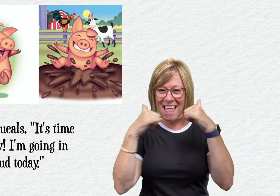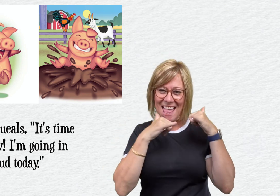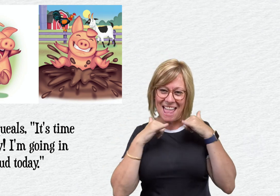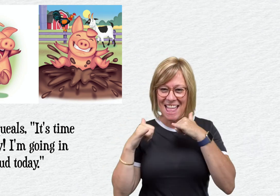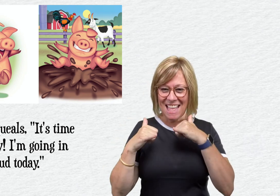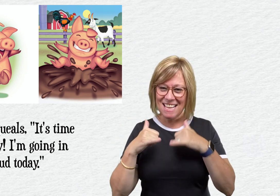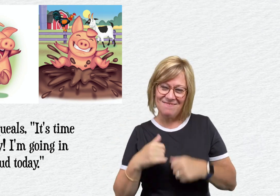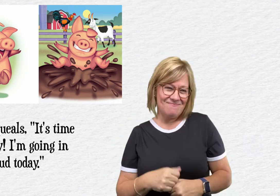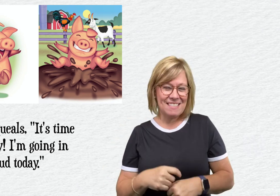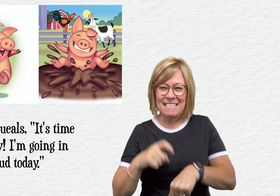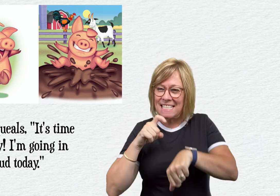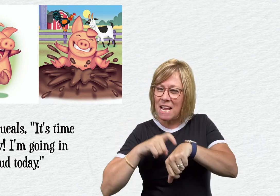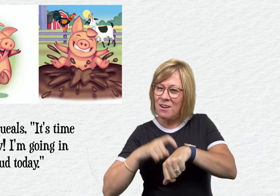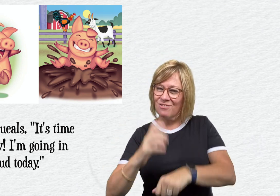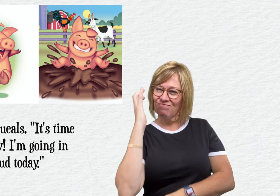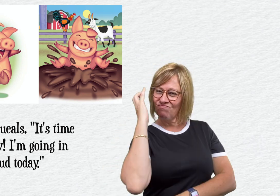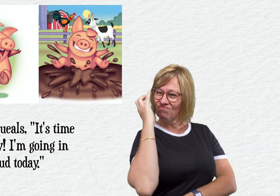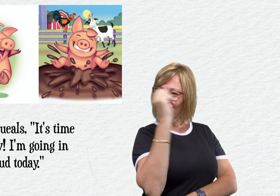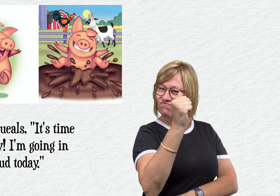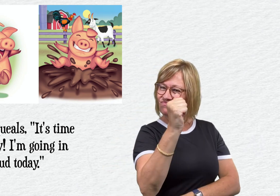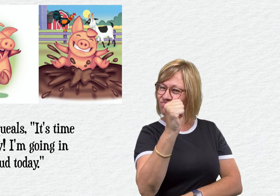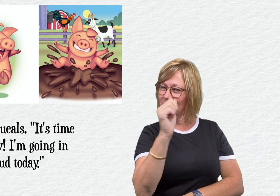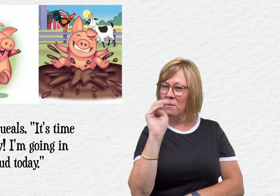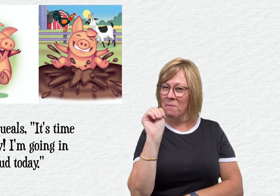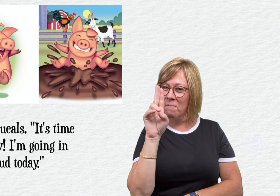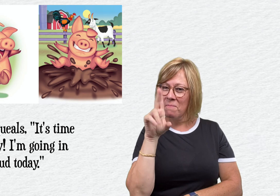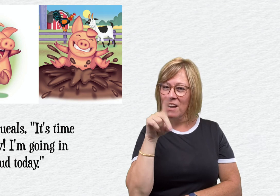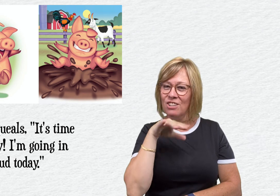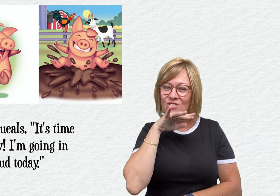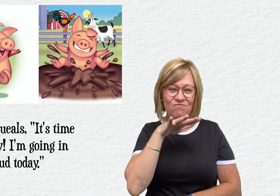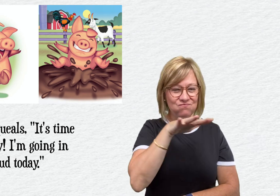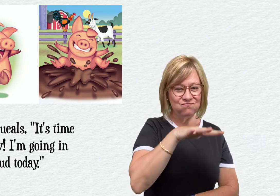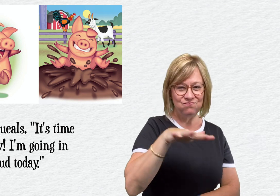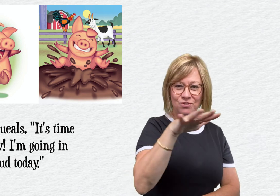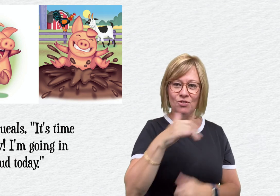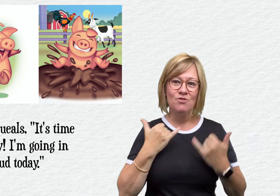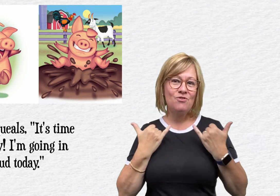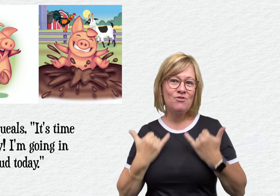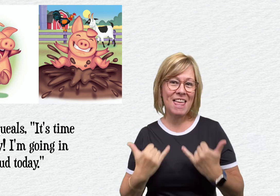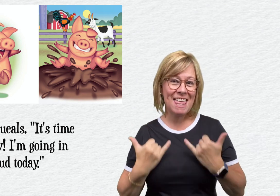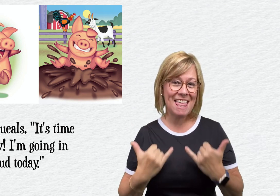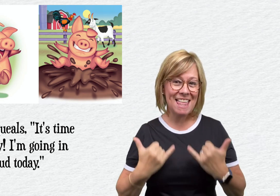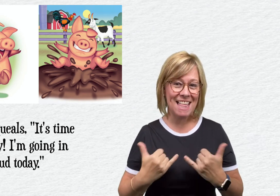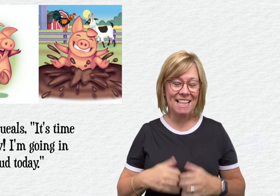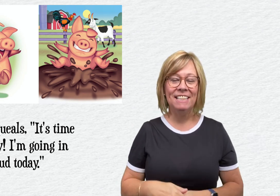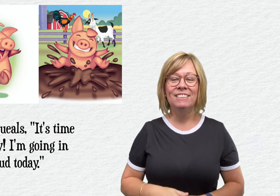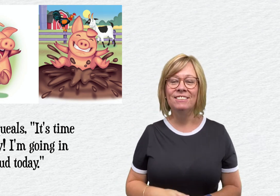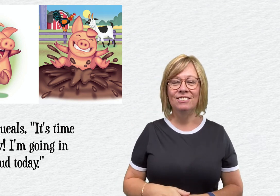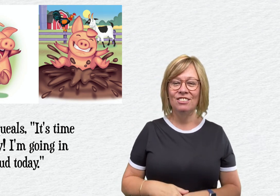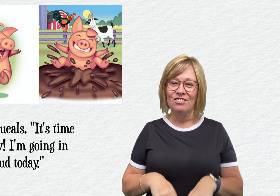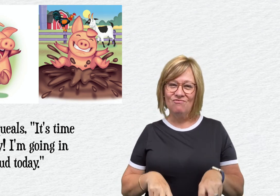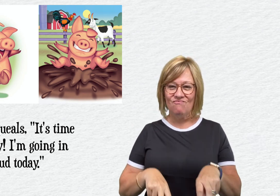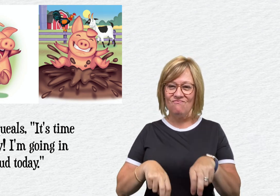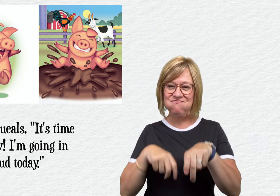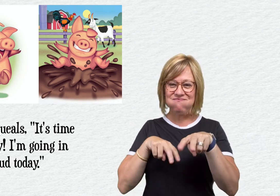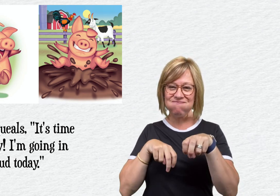"It's time to play! I'm going in the mud today"